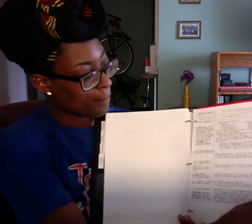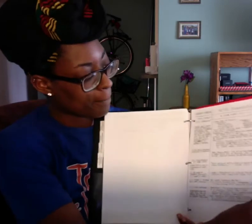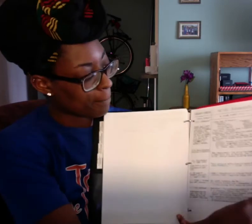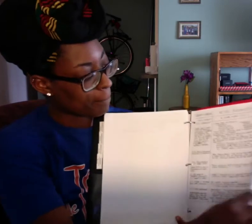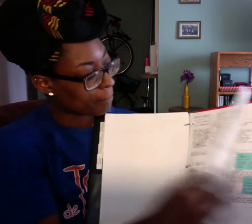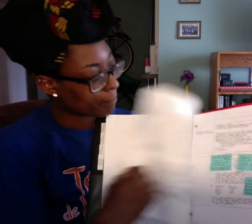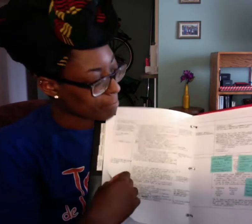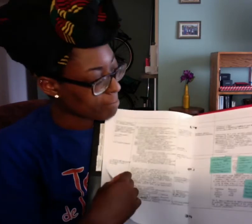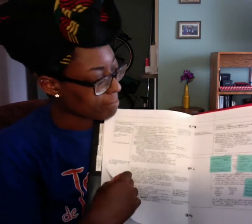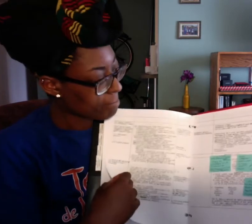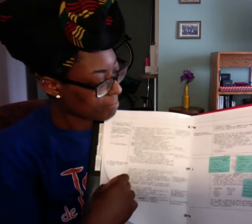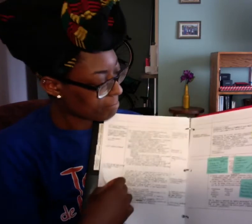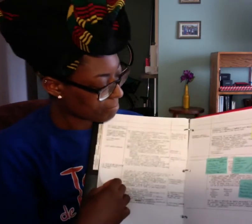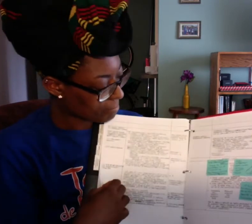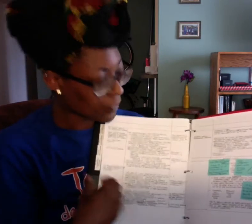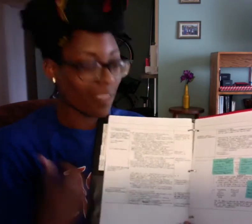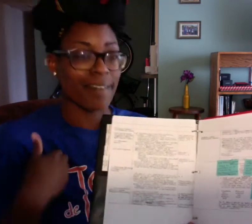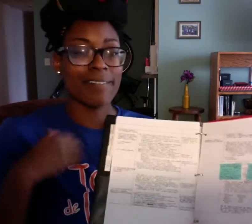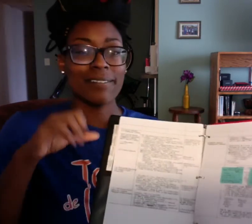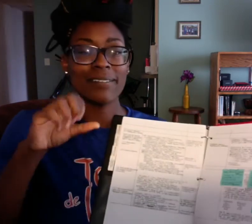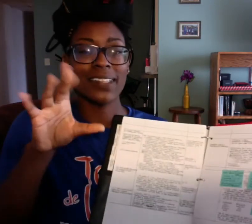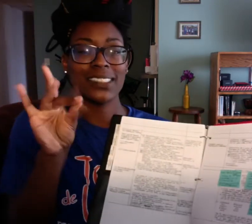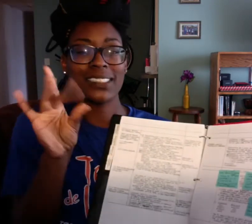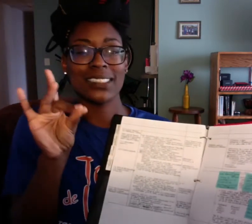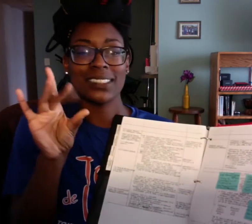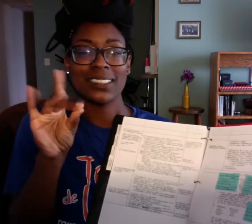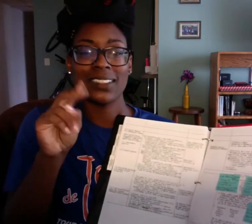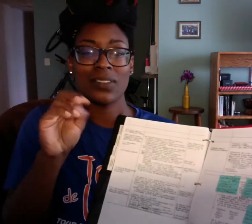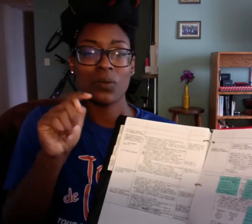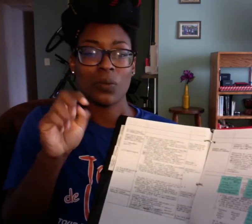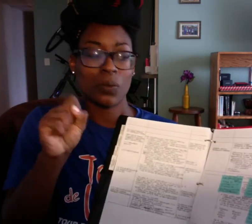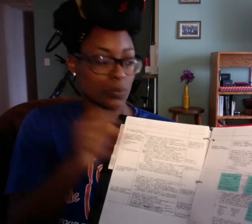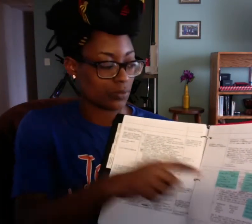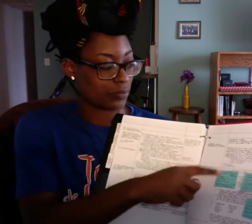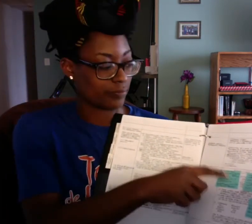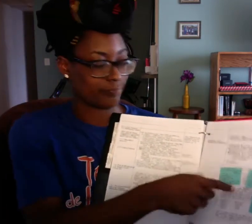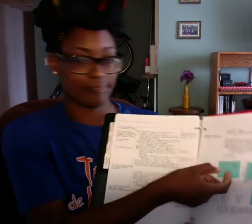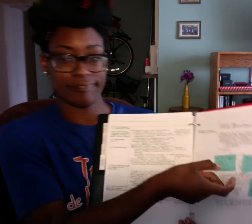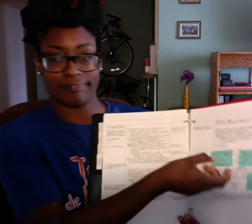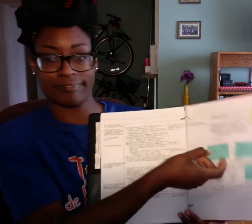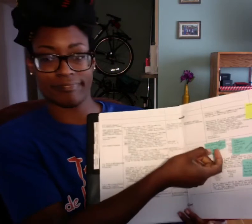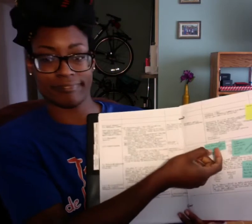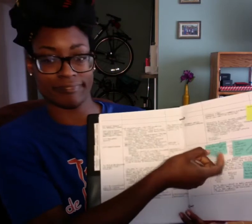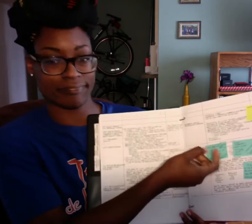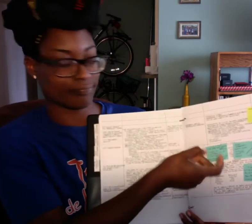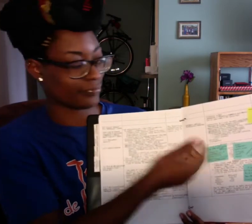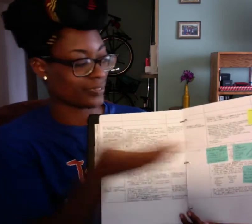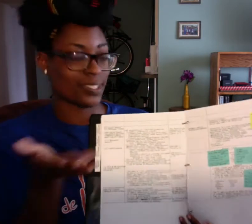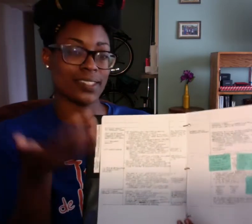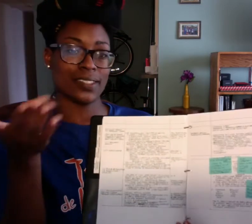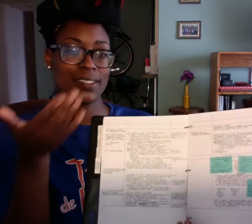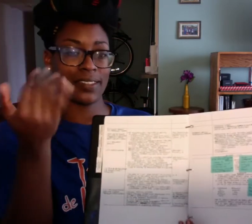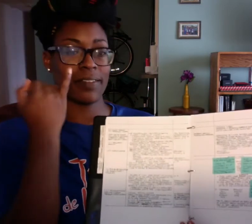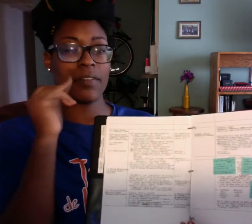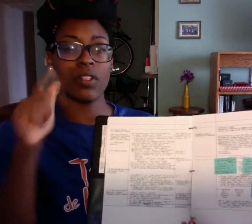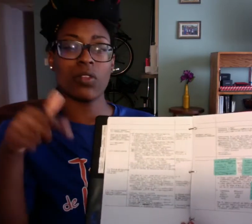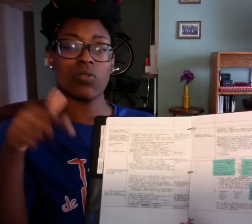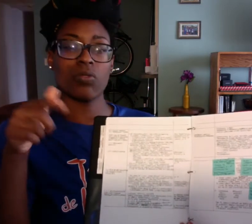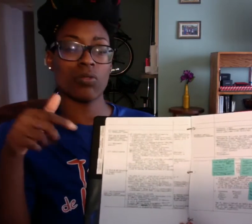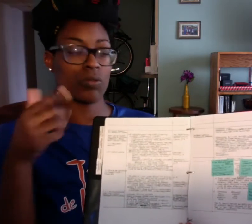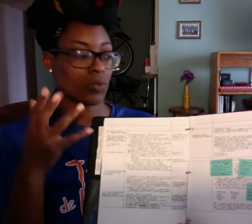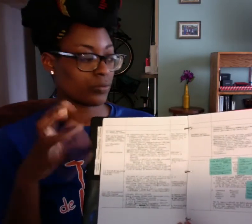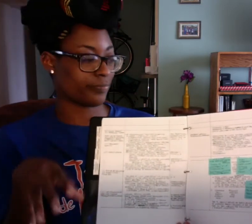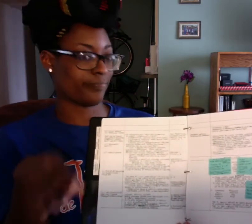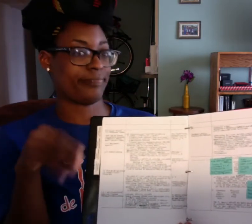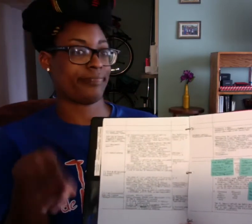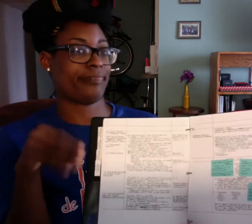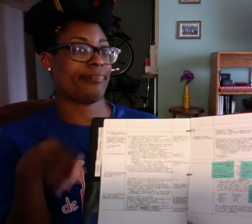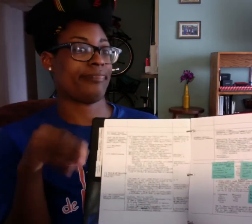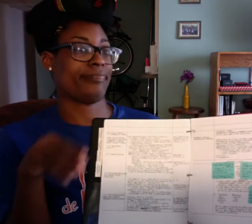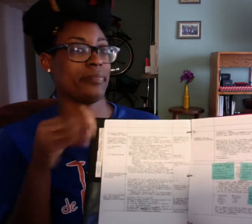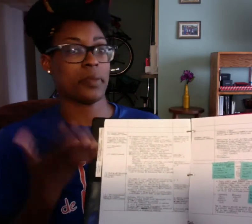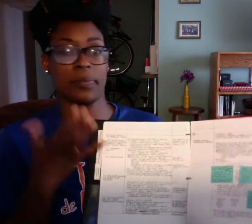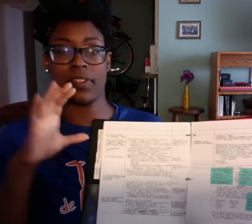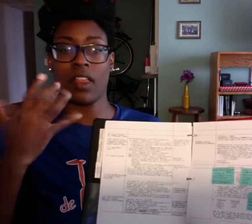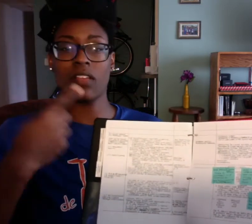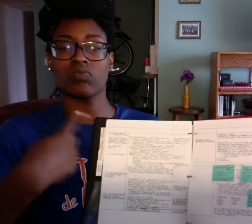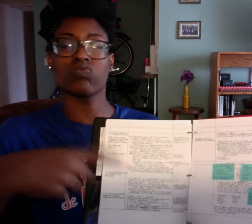And I have some sticky notes here easier if later I say oh you know I forgot something